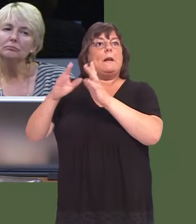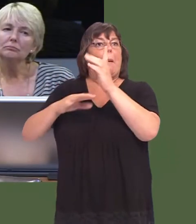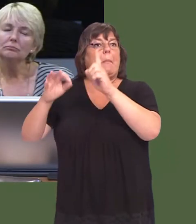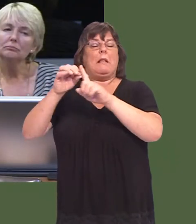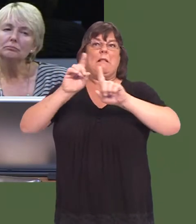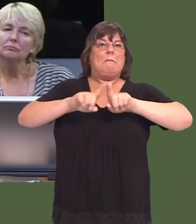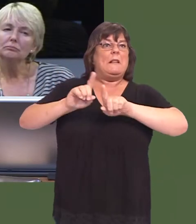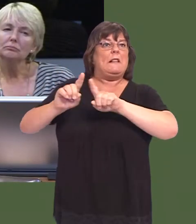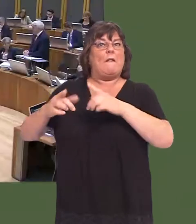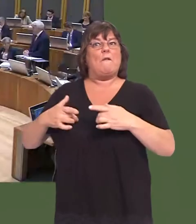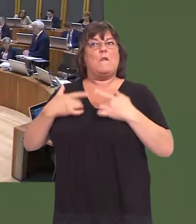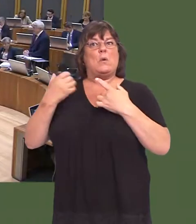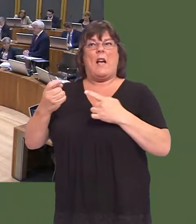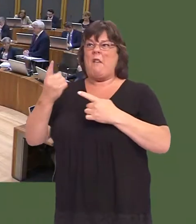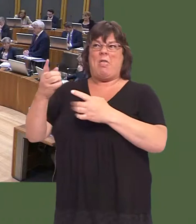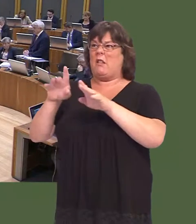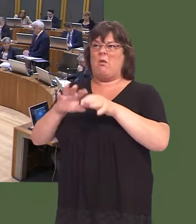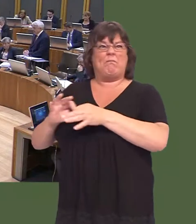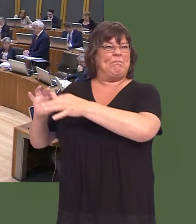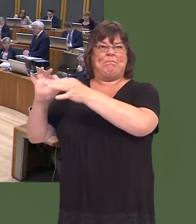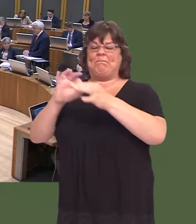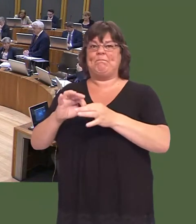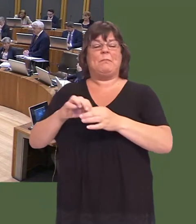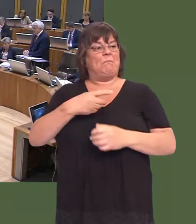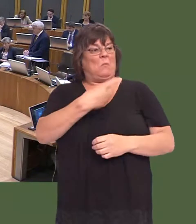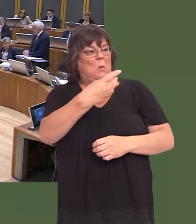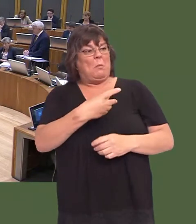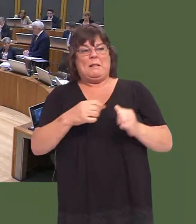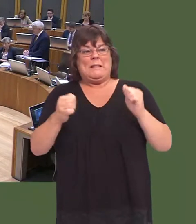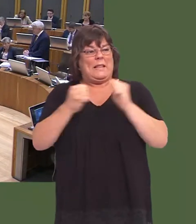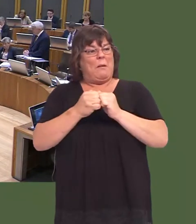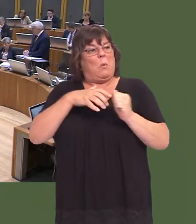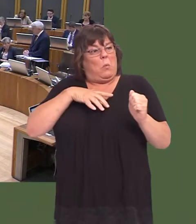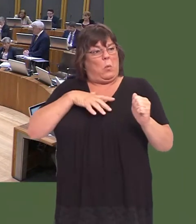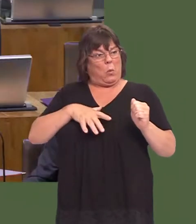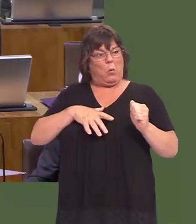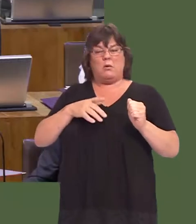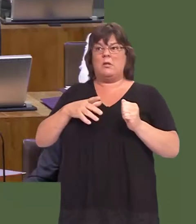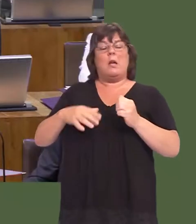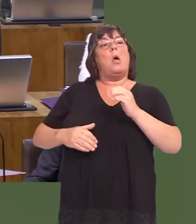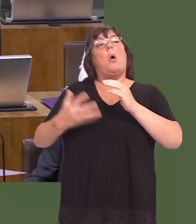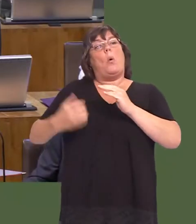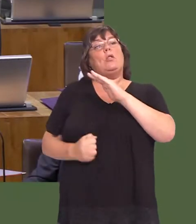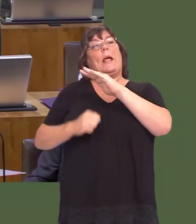It shows the lack of leadership that exists in Westminster. She and I are in exactly the same position in wanting to see an end to the pay cap.